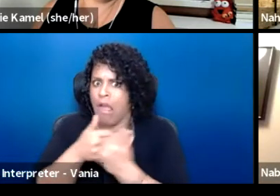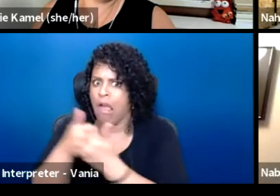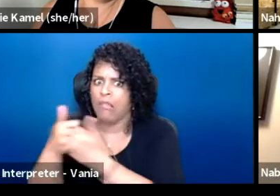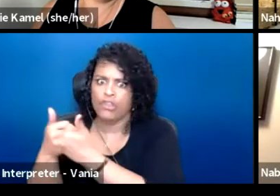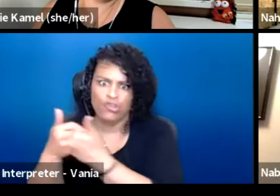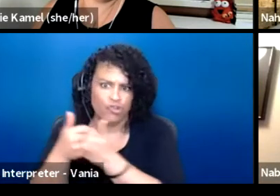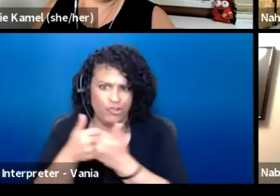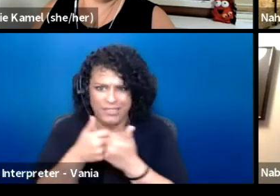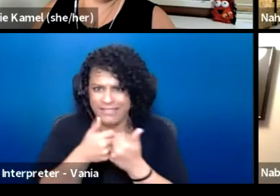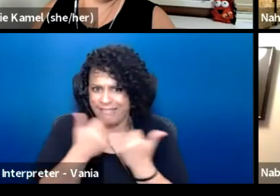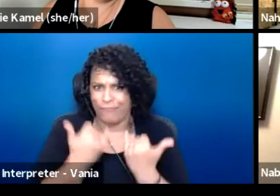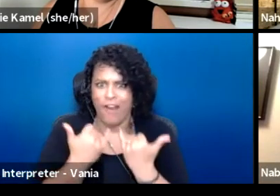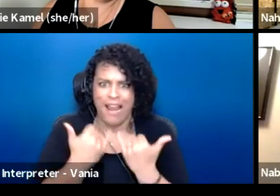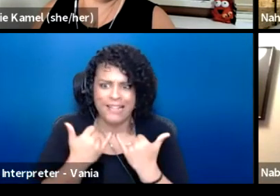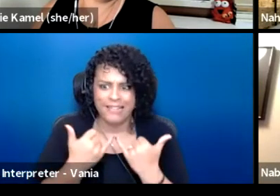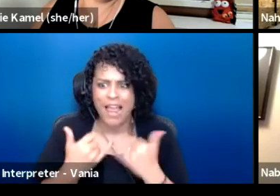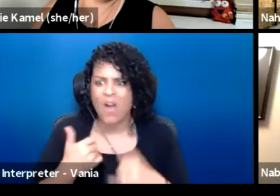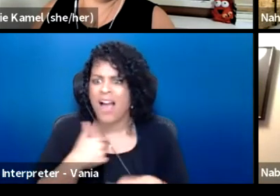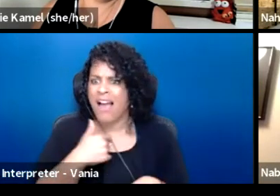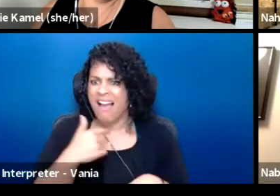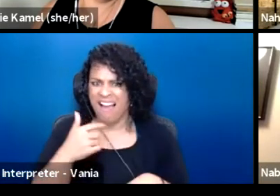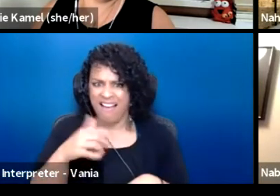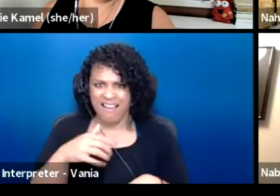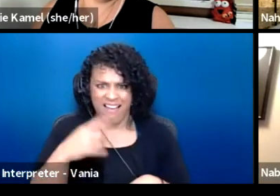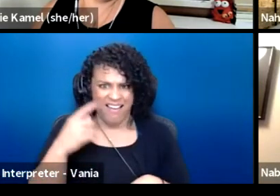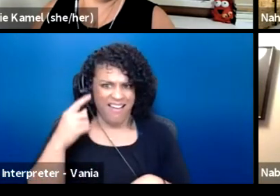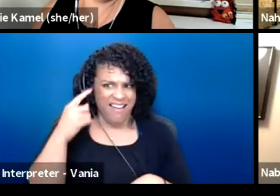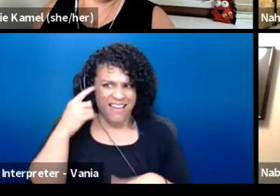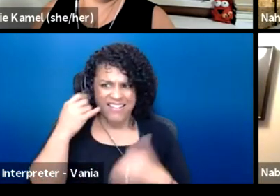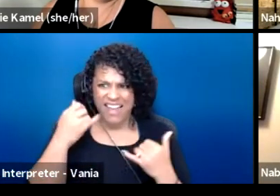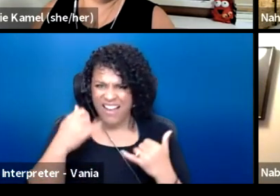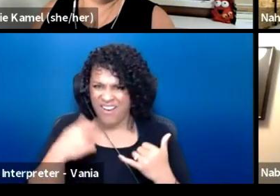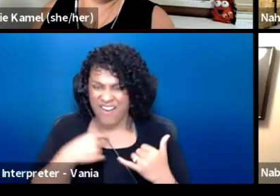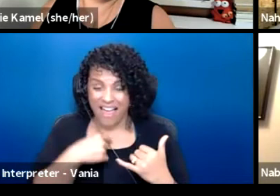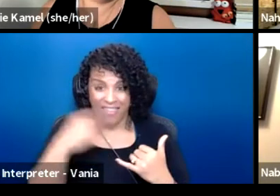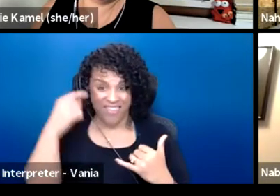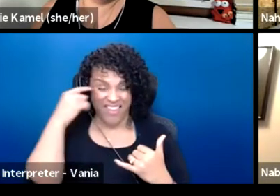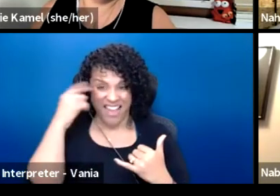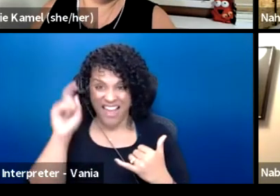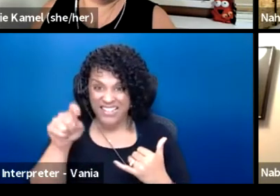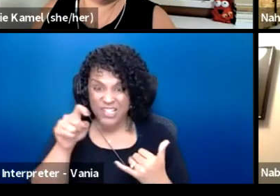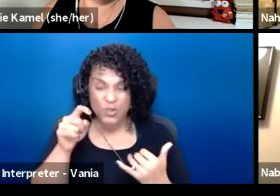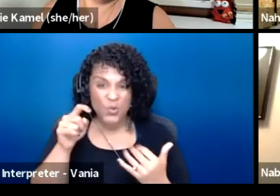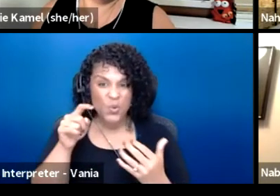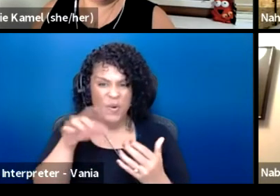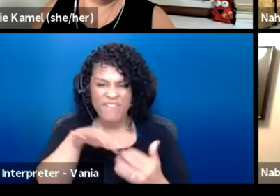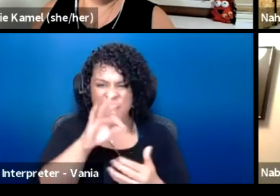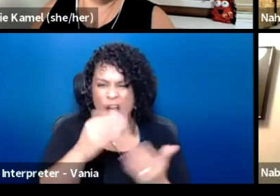I feel like I have to find a whole new dictionary to find the words that really capture